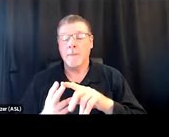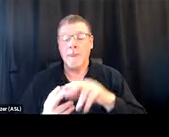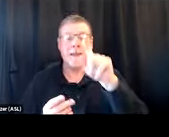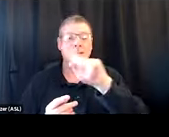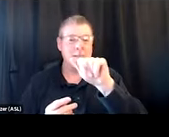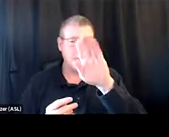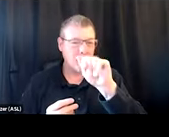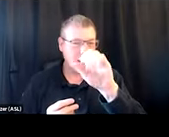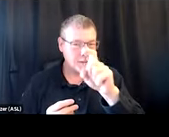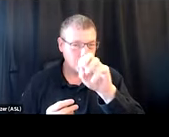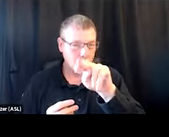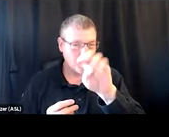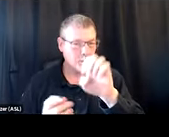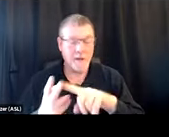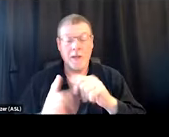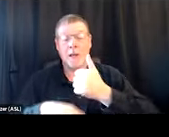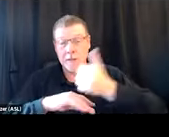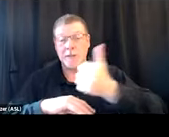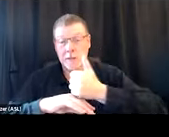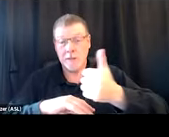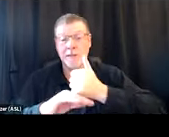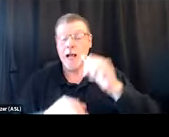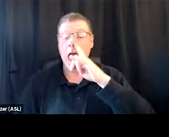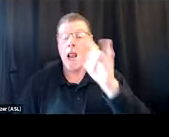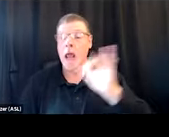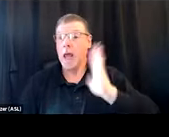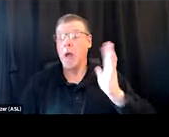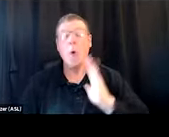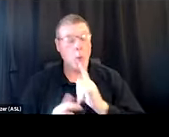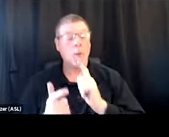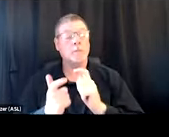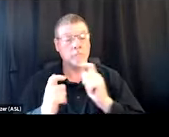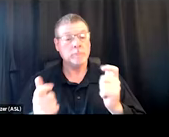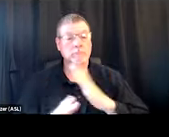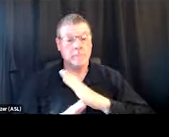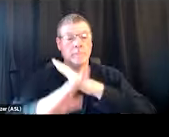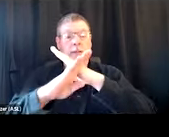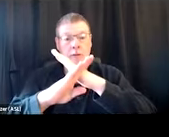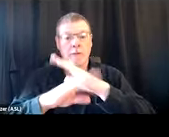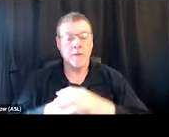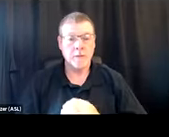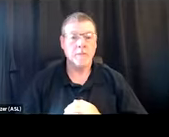getting back and forth as regularly as you used to have to was a huge barrier. It resulted in missed doses,